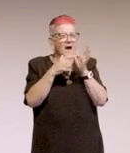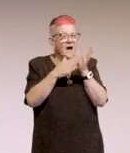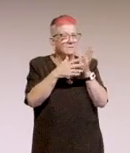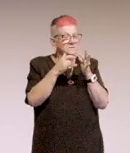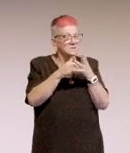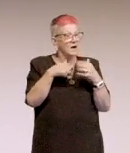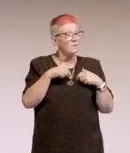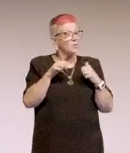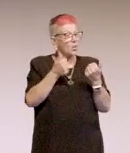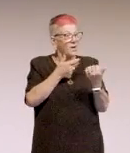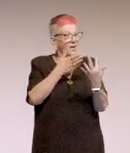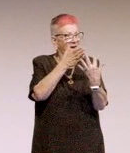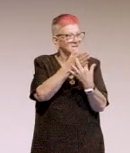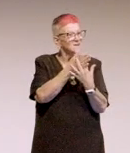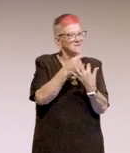I'm saying that 'cause they're sitting here.